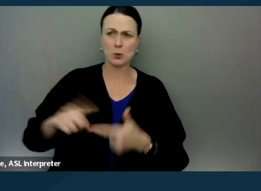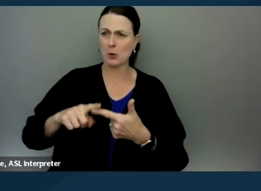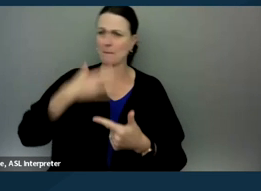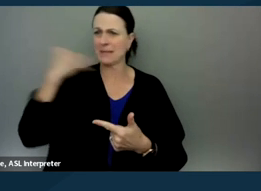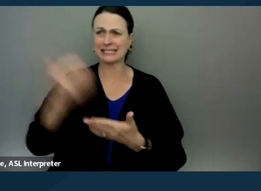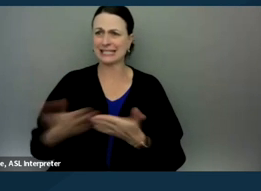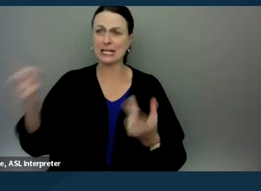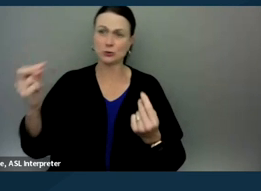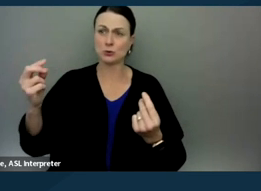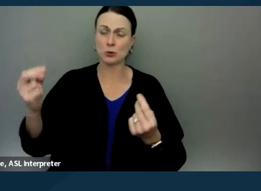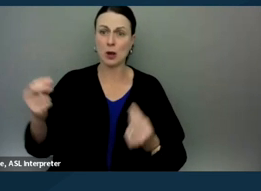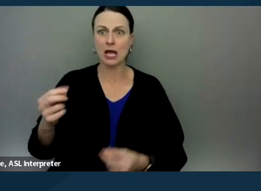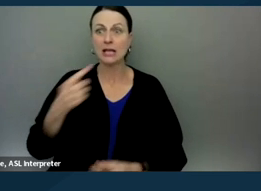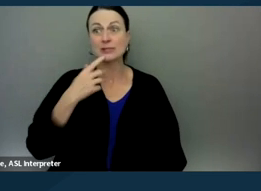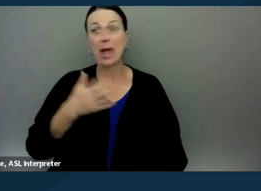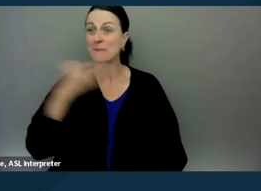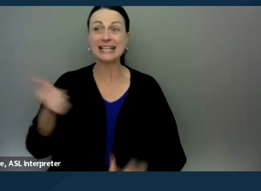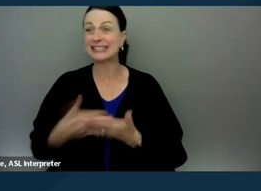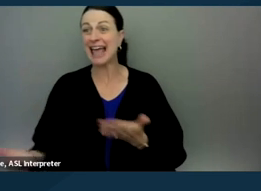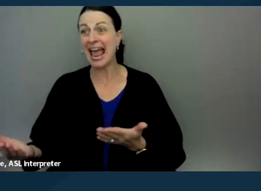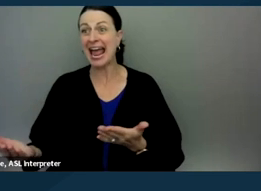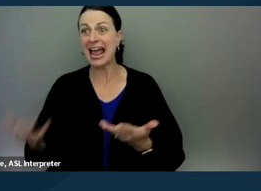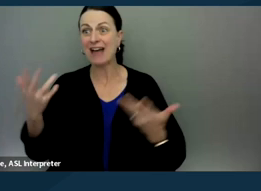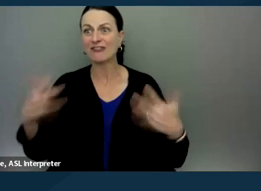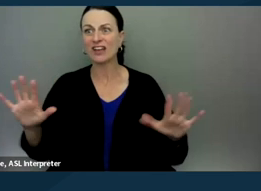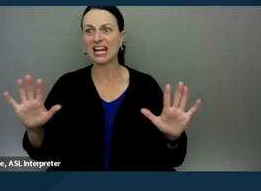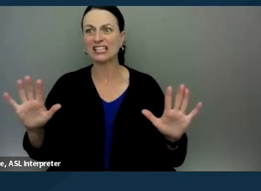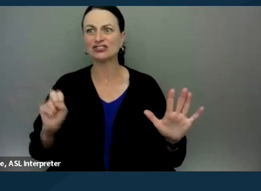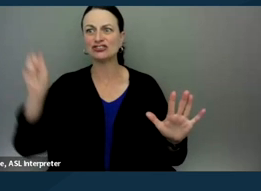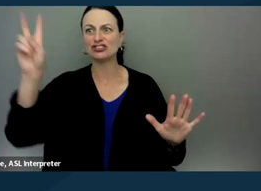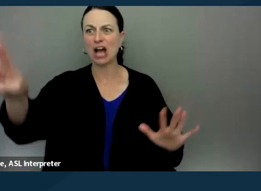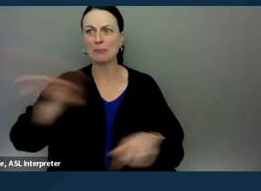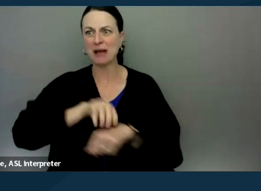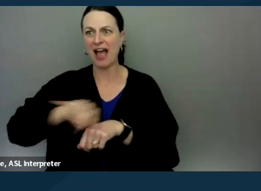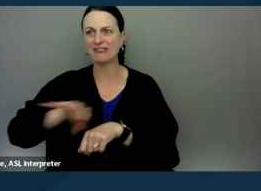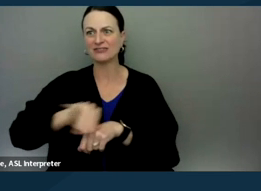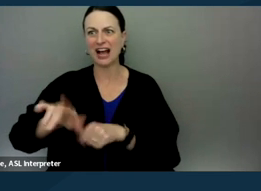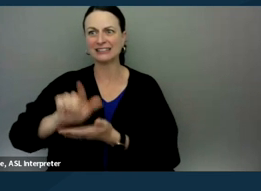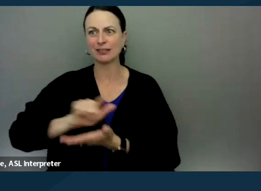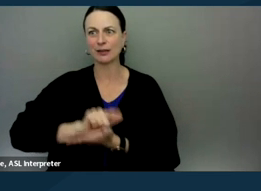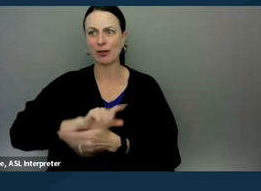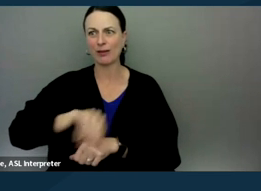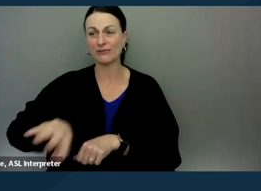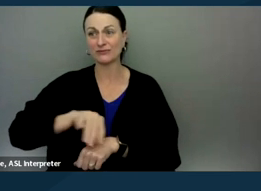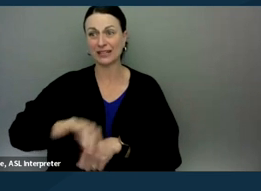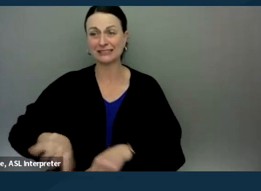And the minute you say the best thing you can do, you've crossed the line. And finally, you know, families are just desperate for help.